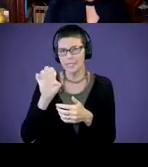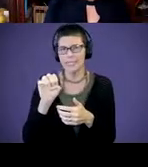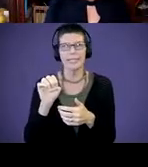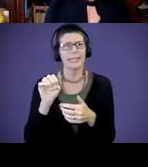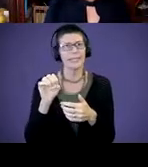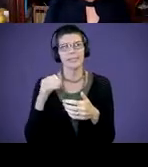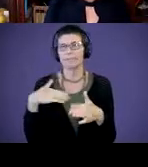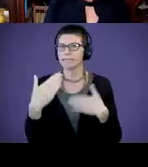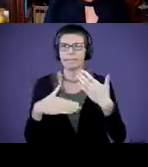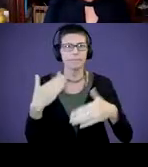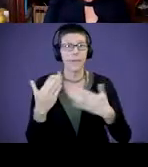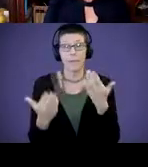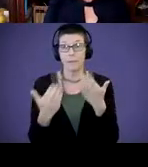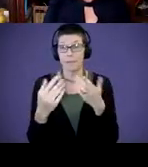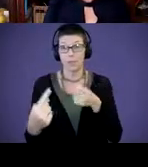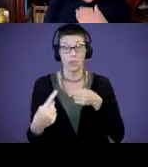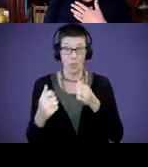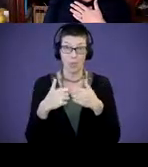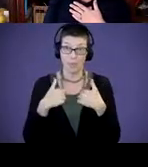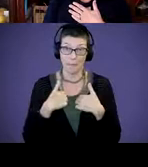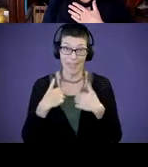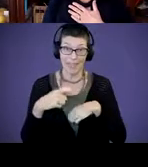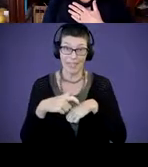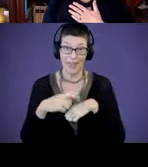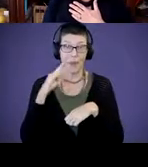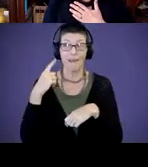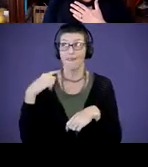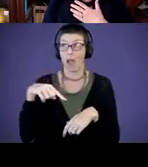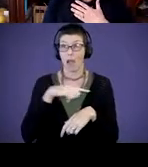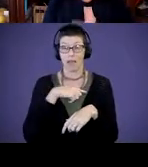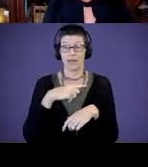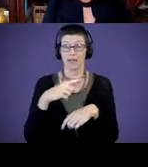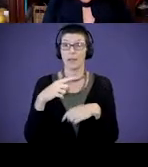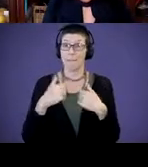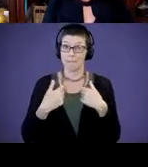Maybe you struggle with bath time. I know bath time for us was a challenge because Riley was a